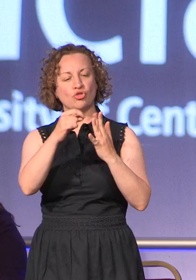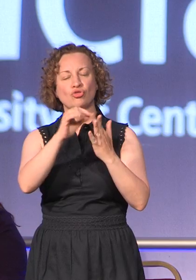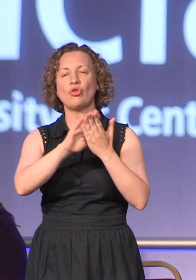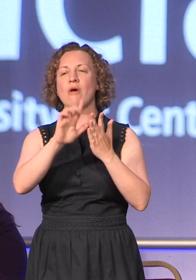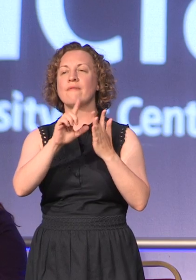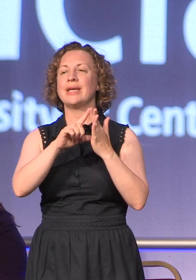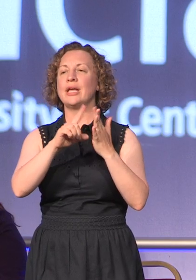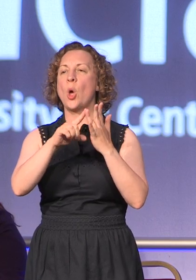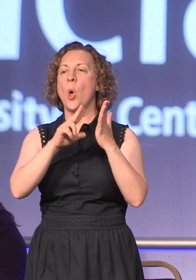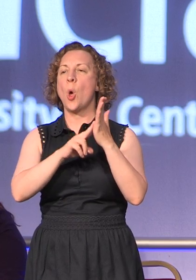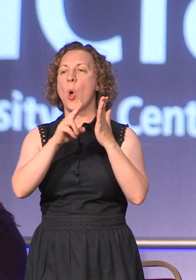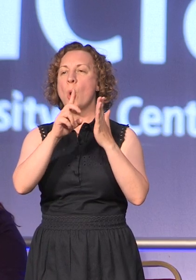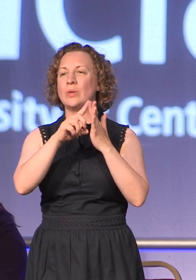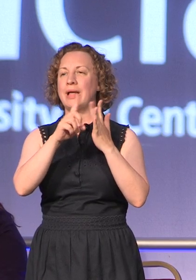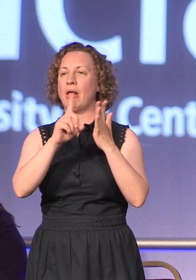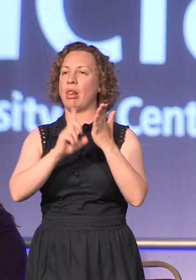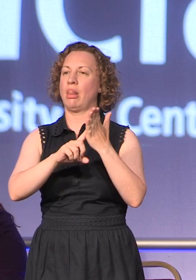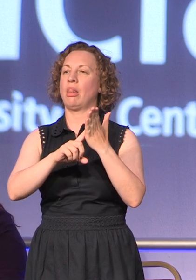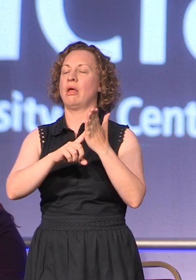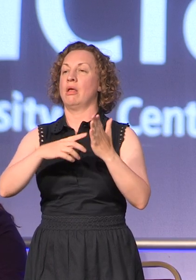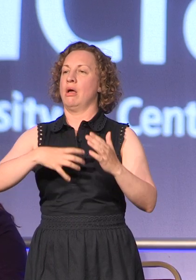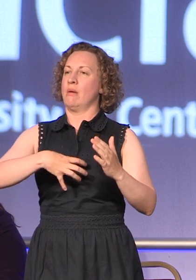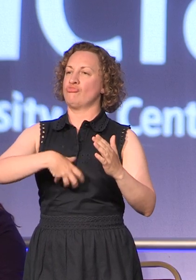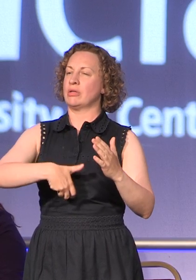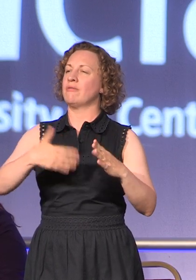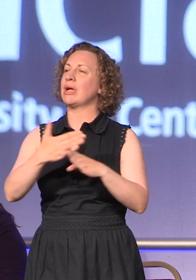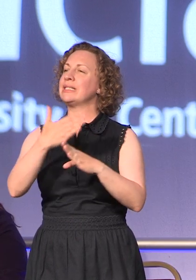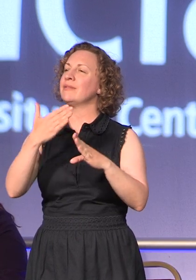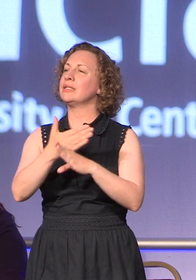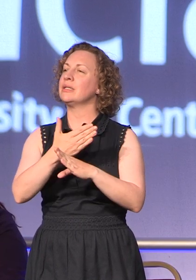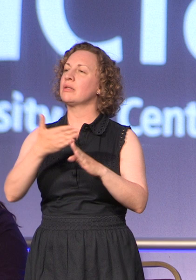President for Activities from the Students Union of the University of